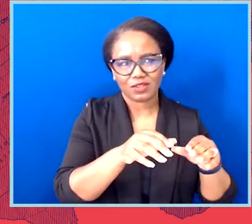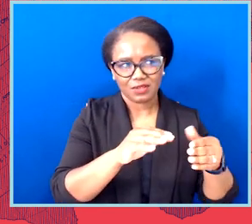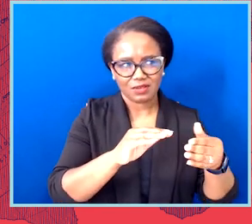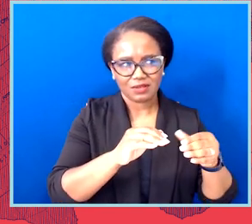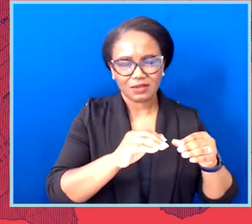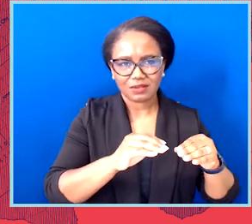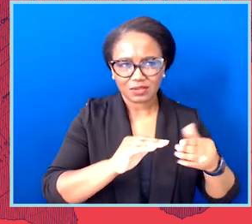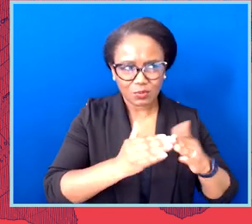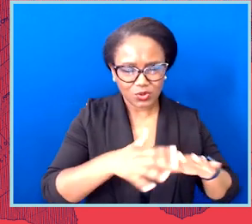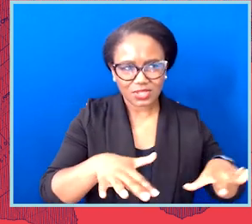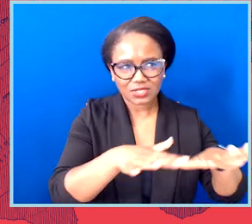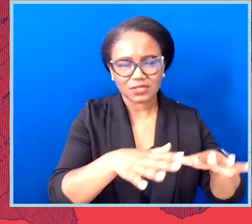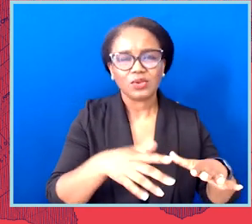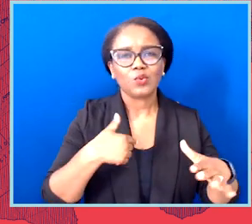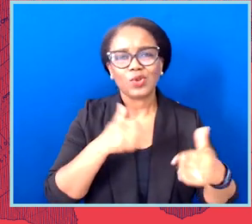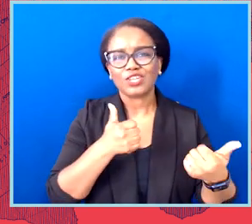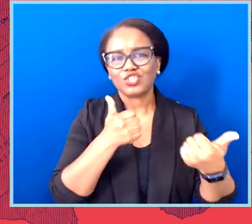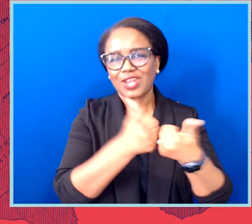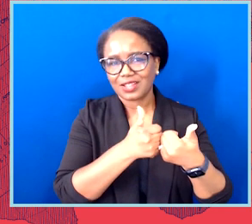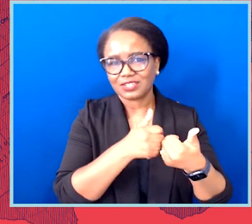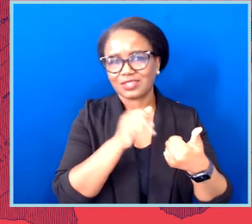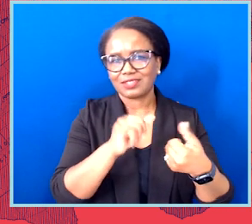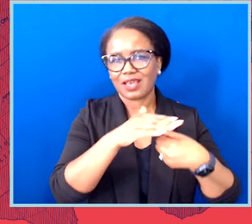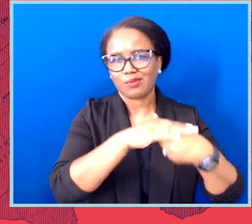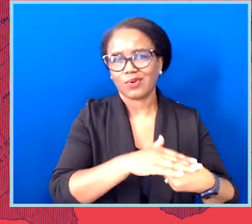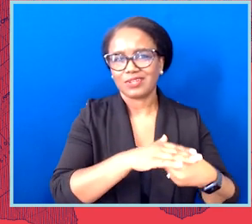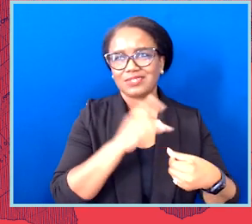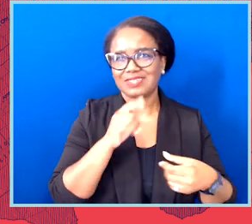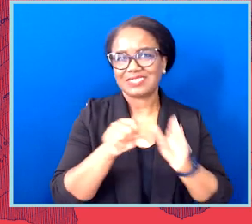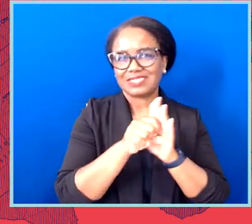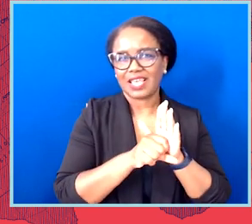in state court under the state constitution, where we've had success in the past.